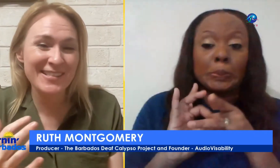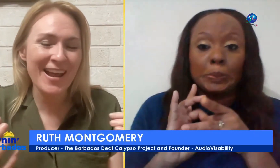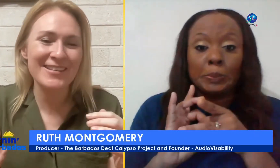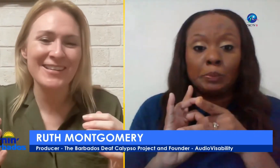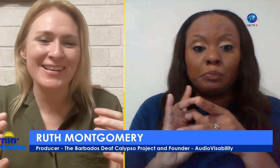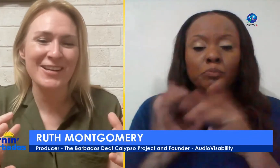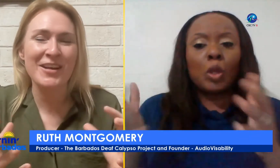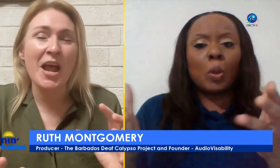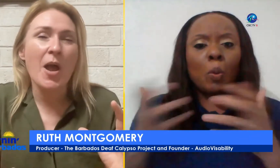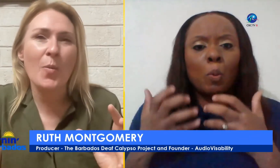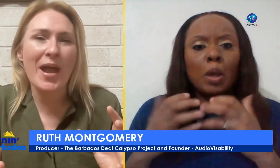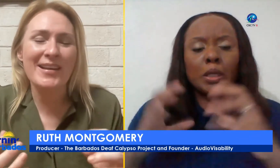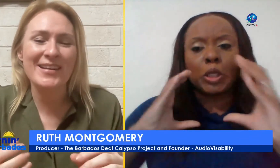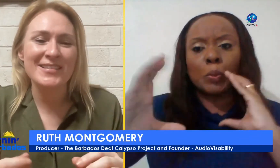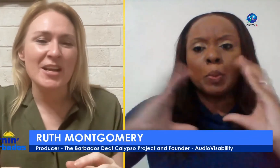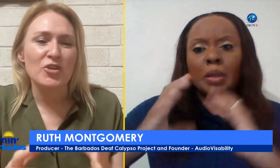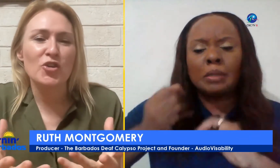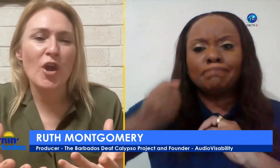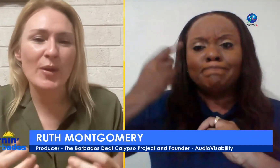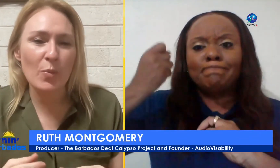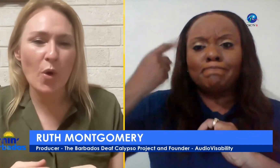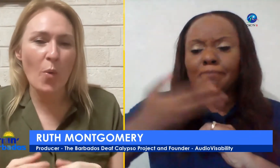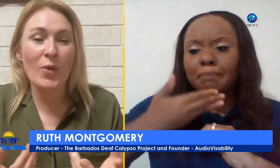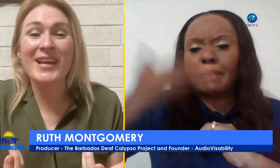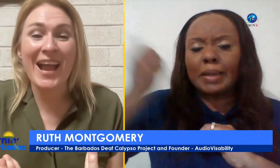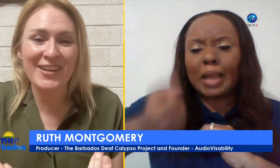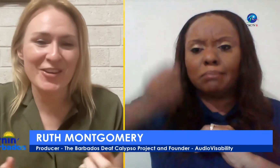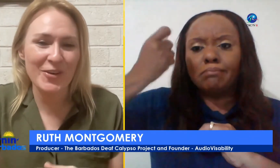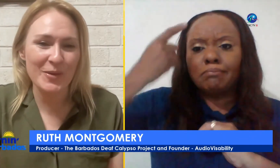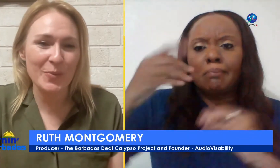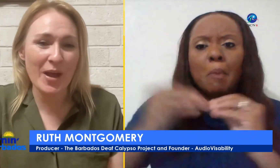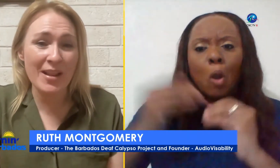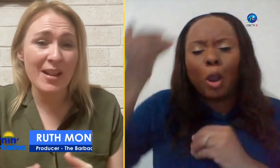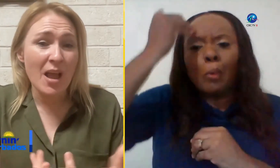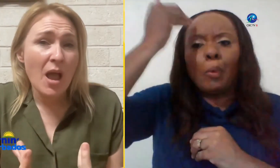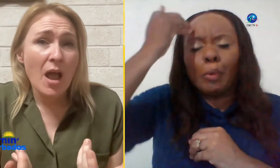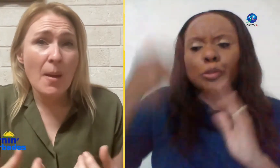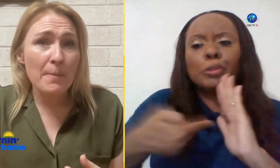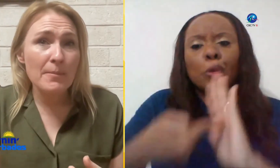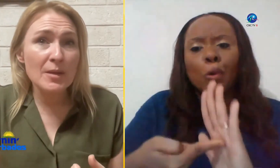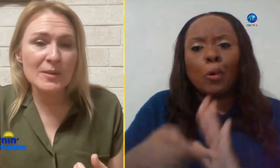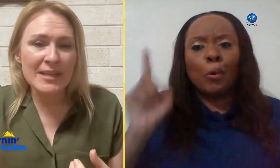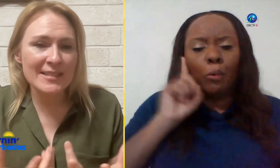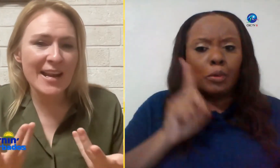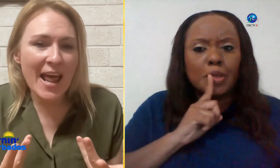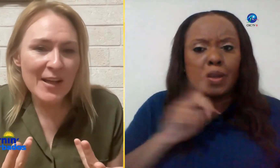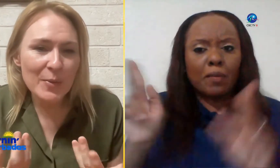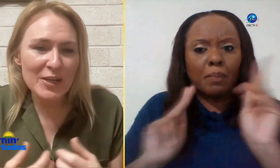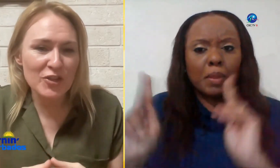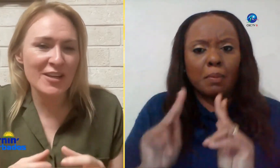um understanding awareness showing what we can do as well um music is the language